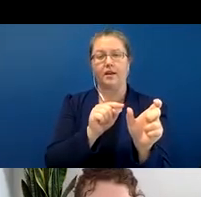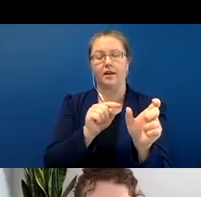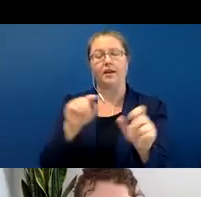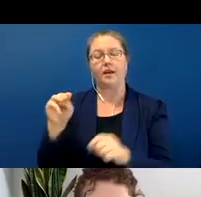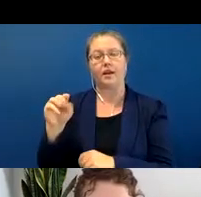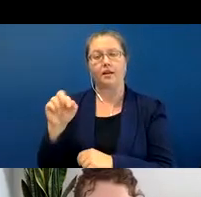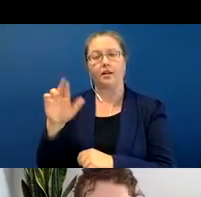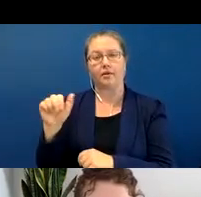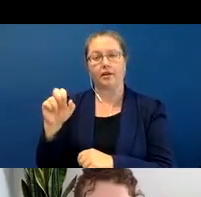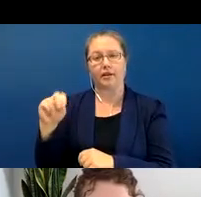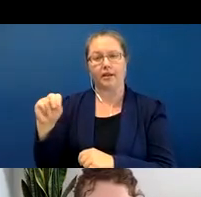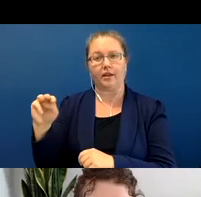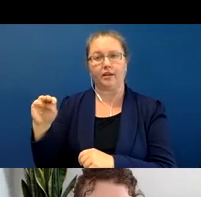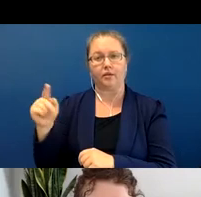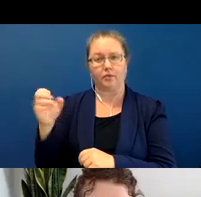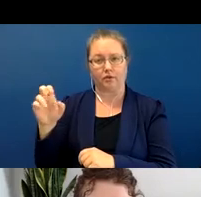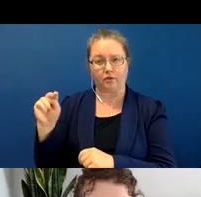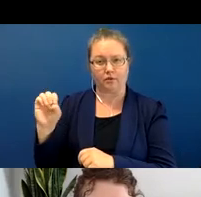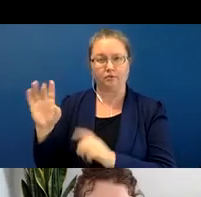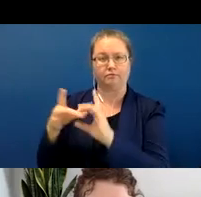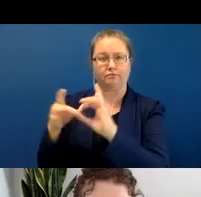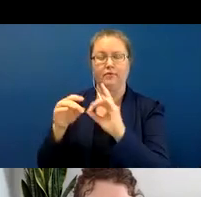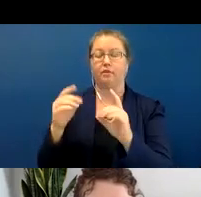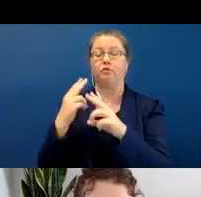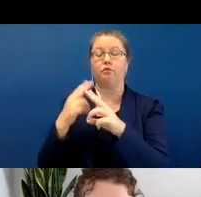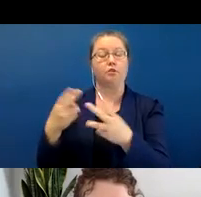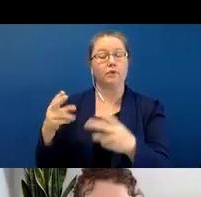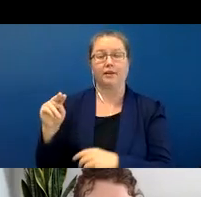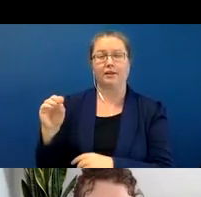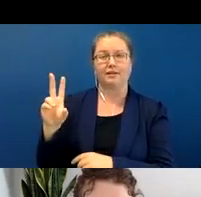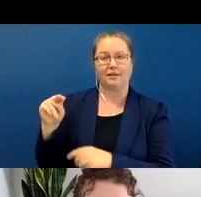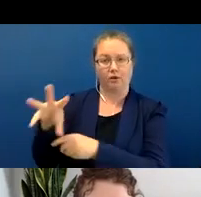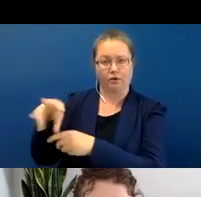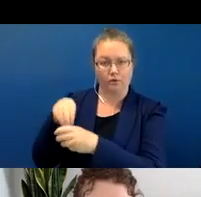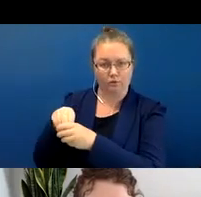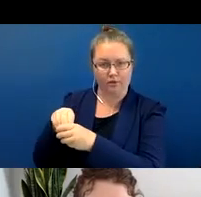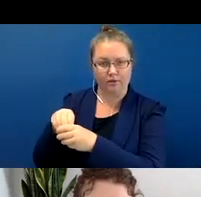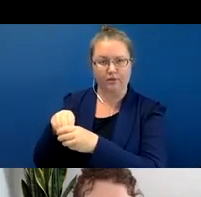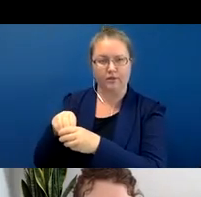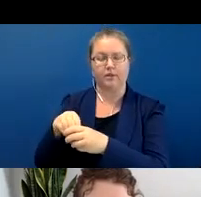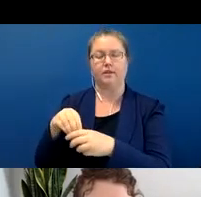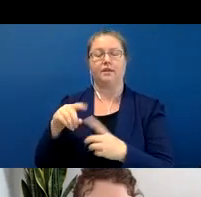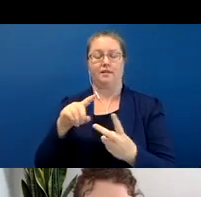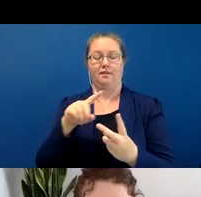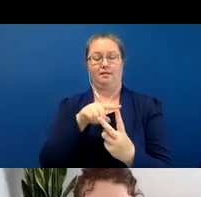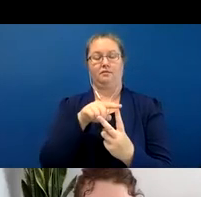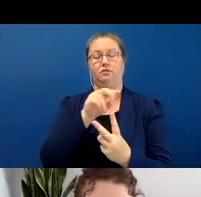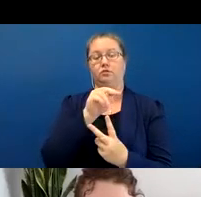as noun incorporation. And then another branch of the non-root classifiers are the affixal